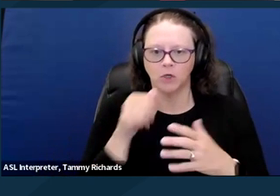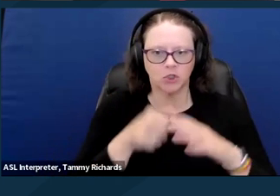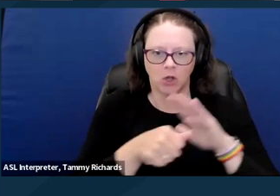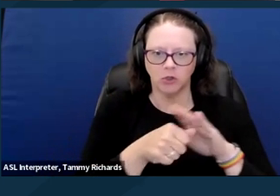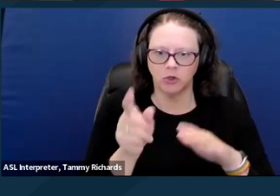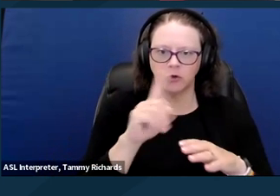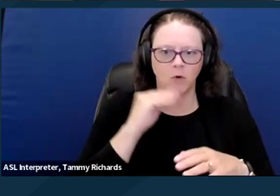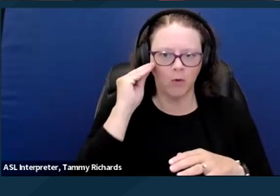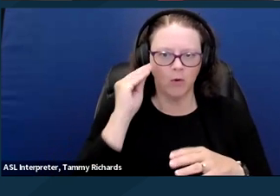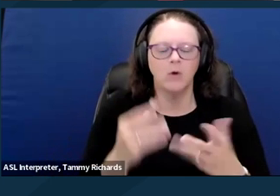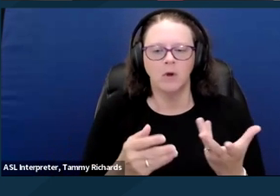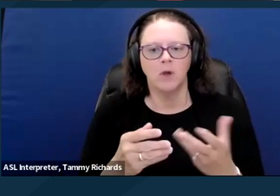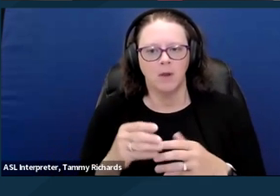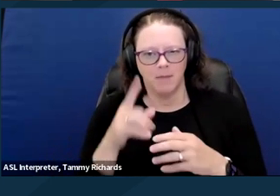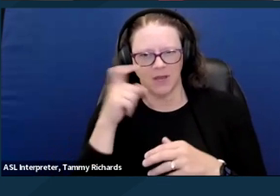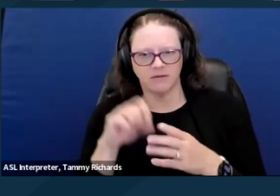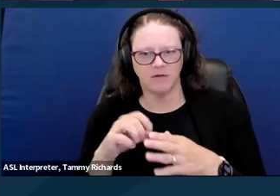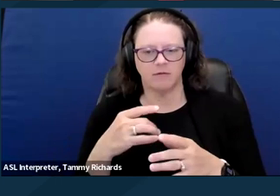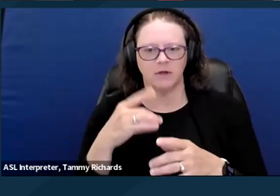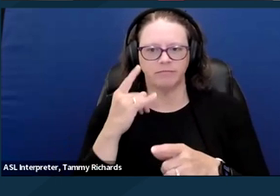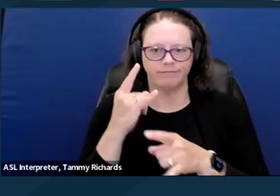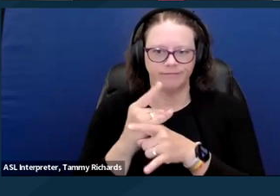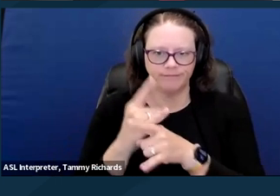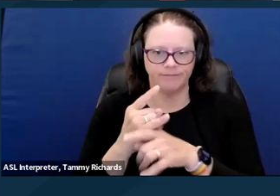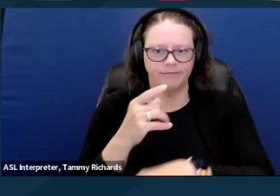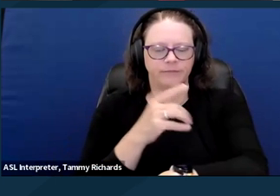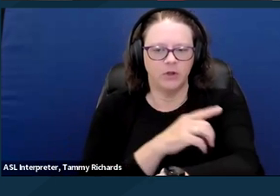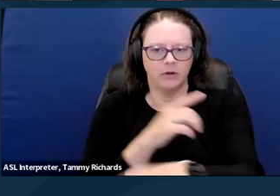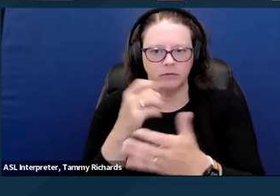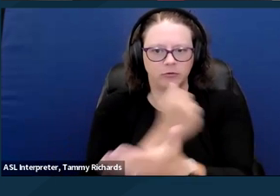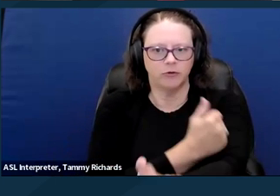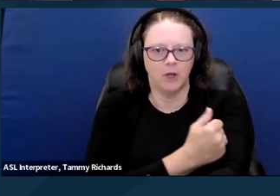that they could be placed on an involuntary psychiatric hold or conservatorship.